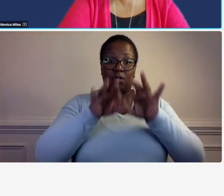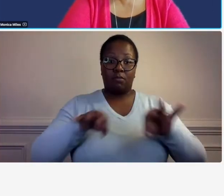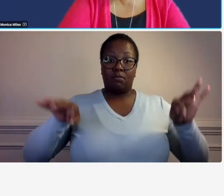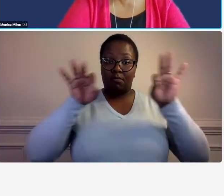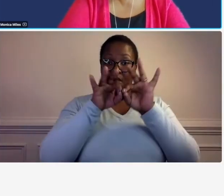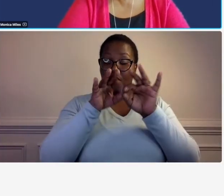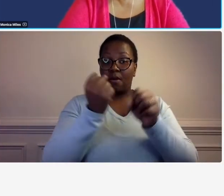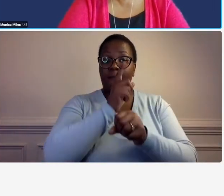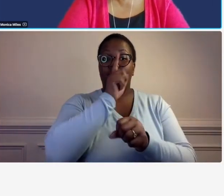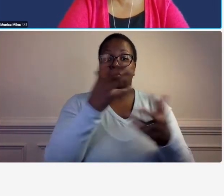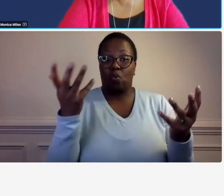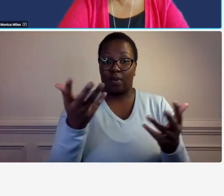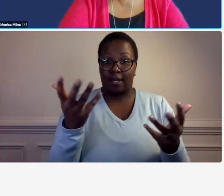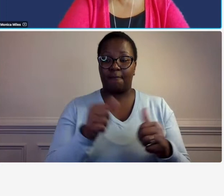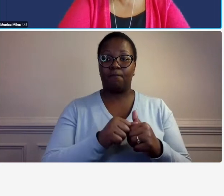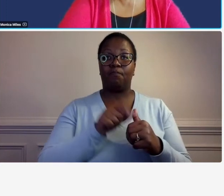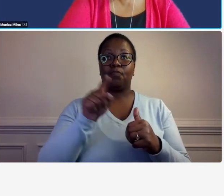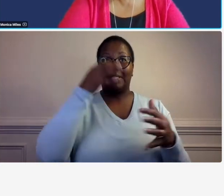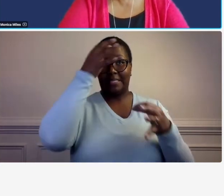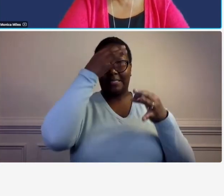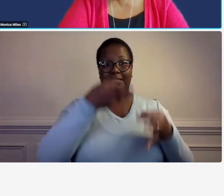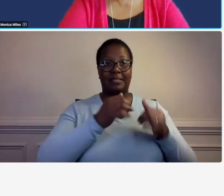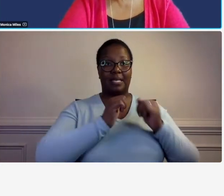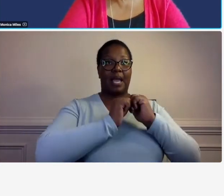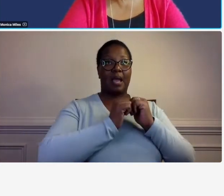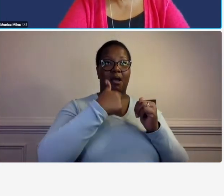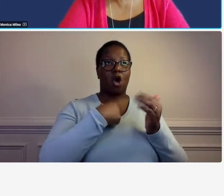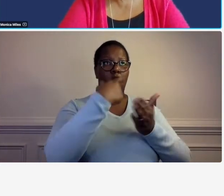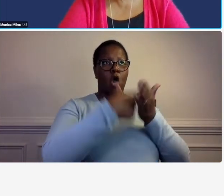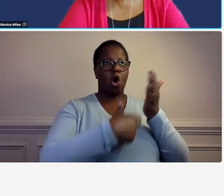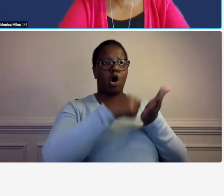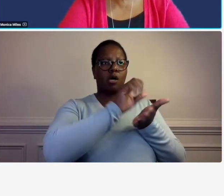once you make the decision on how you're going to allocate certain costs that you remain consistent